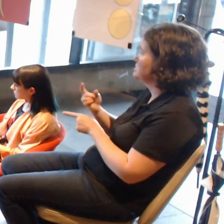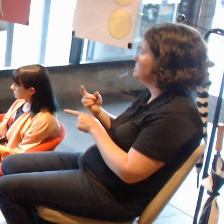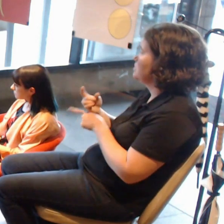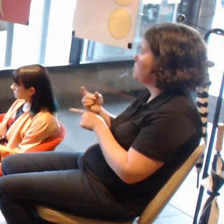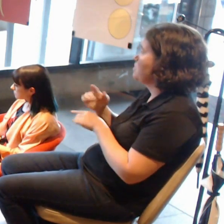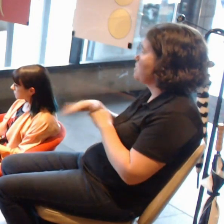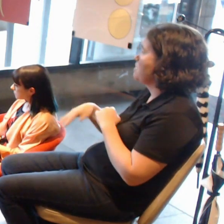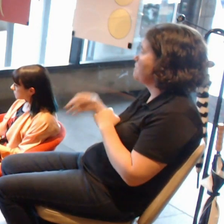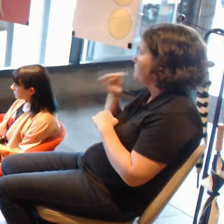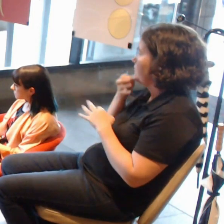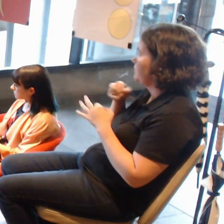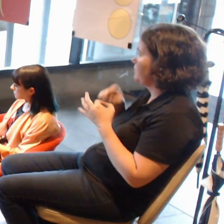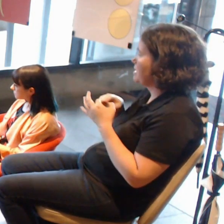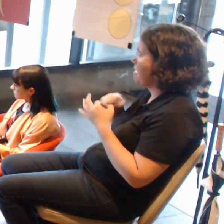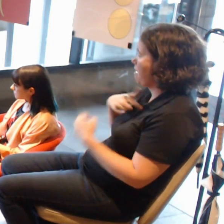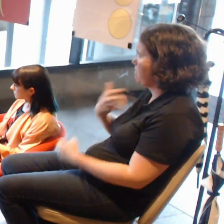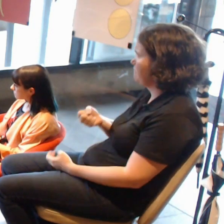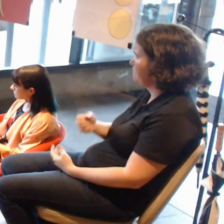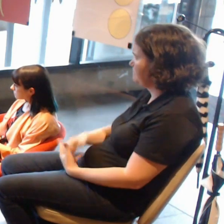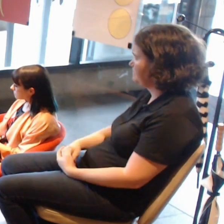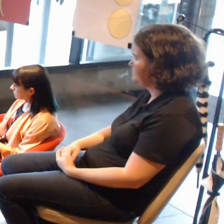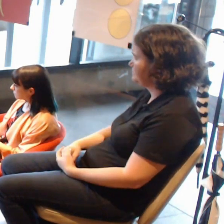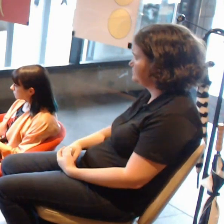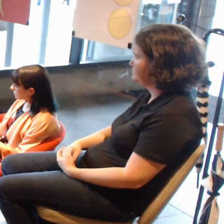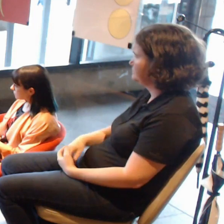Shannon, where do you see as being